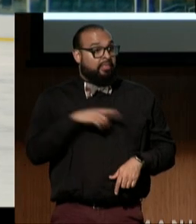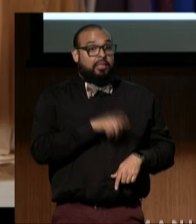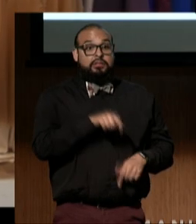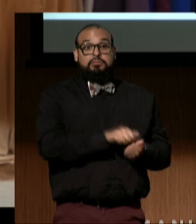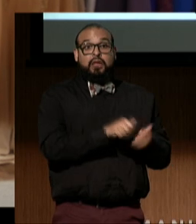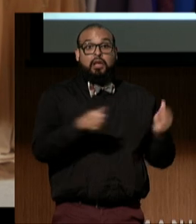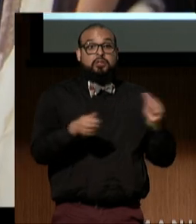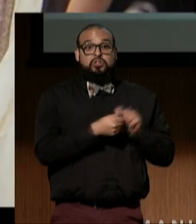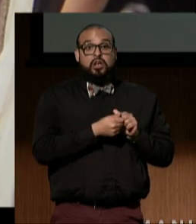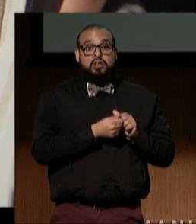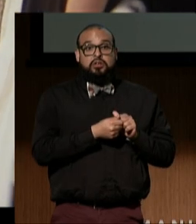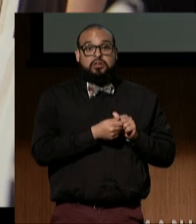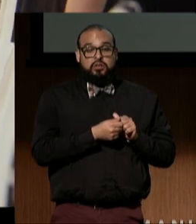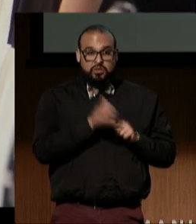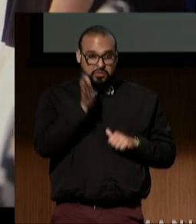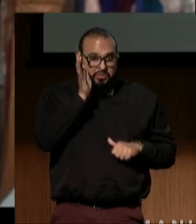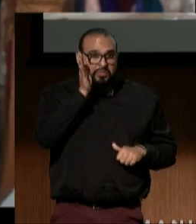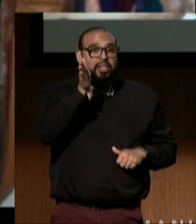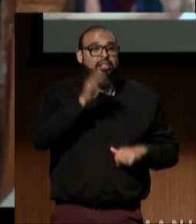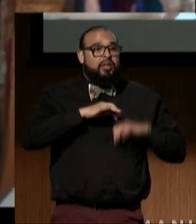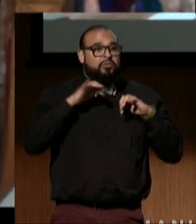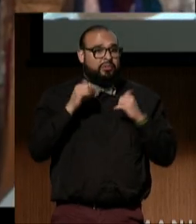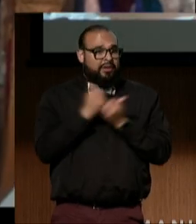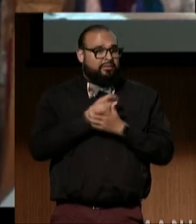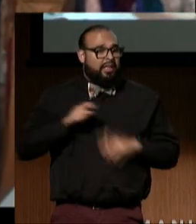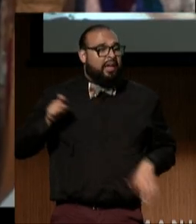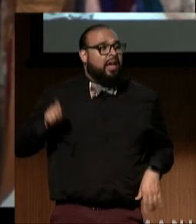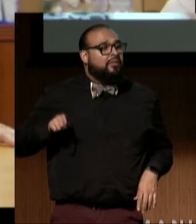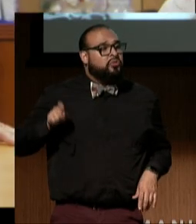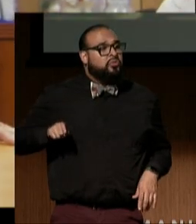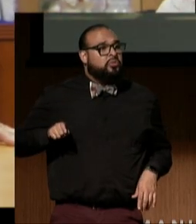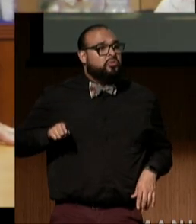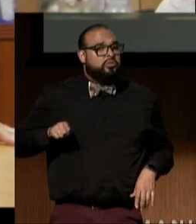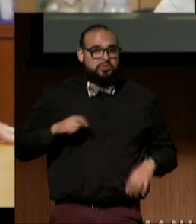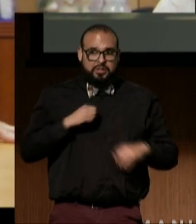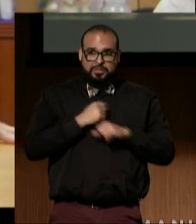and we're going to do what we have to do to make this happen.